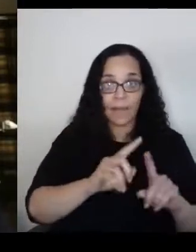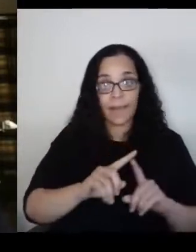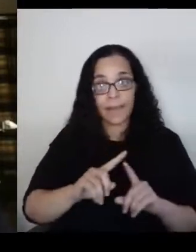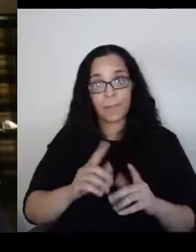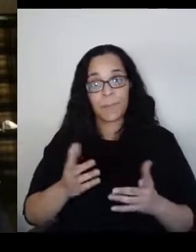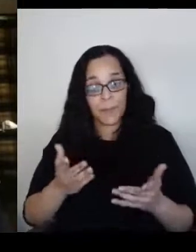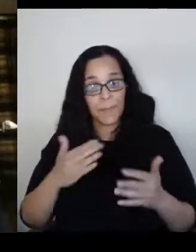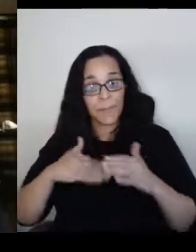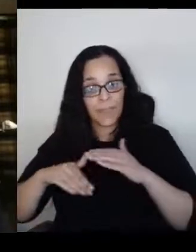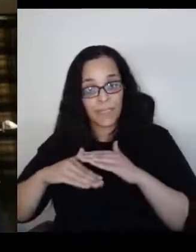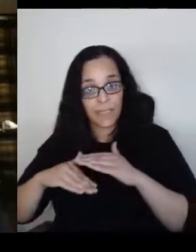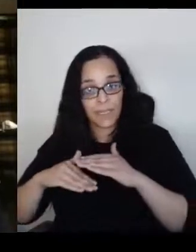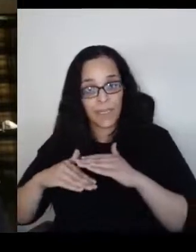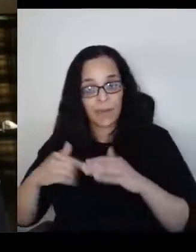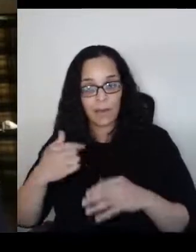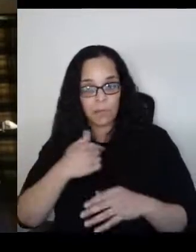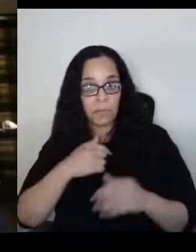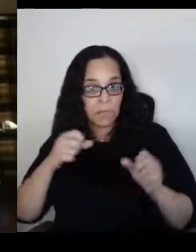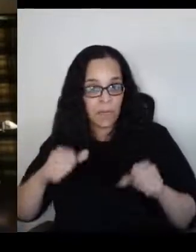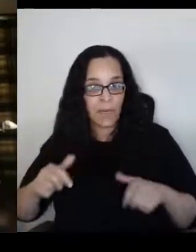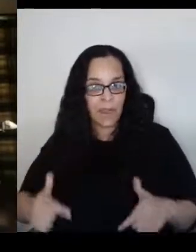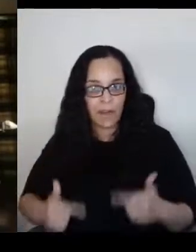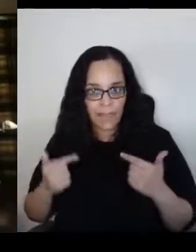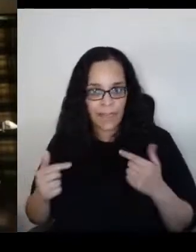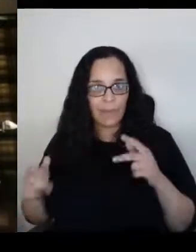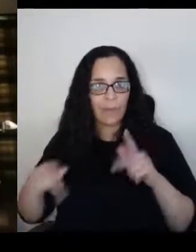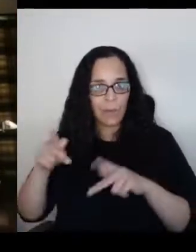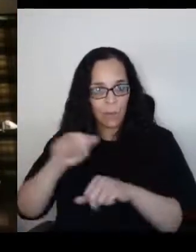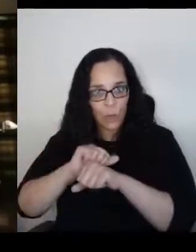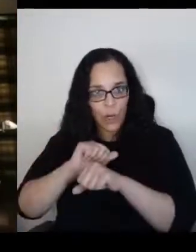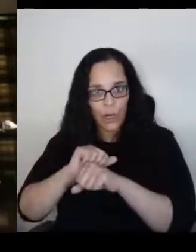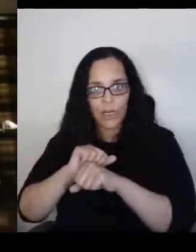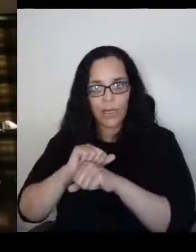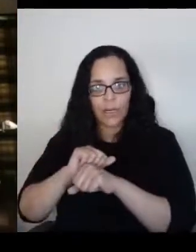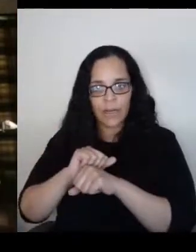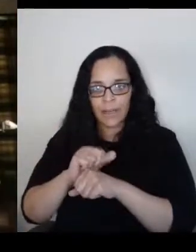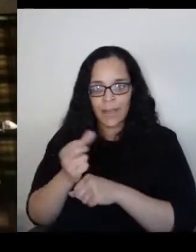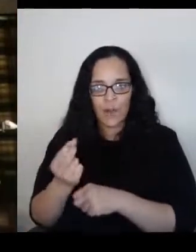we could live, people worked like 12, 15-hour days